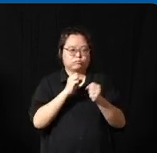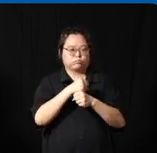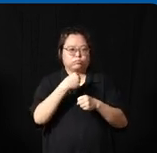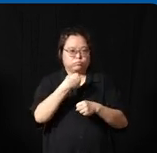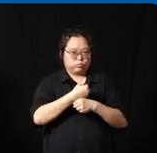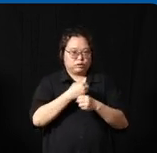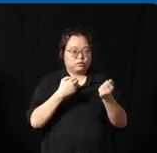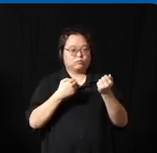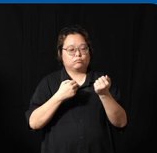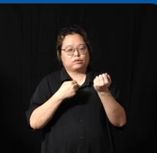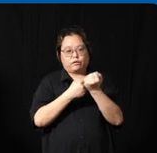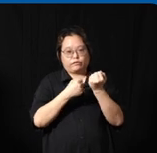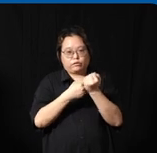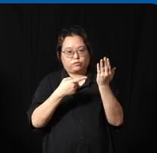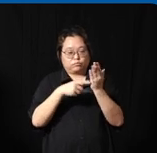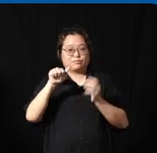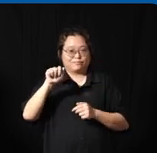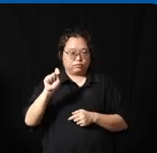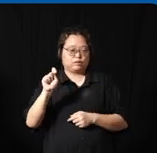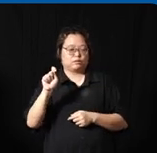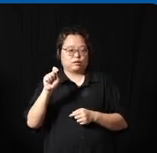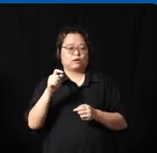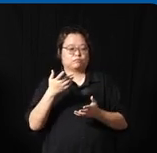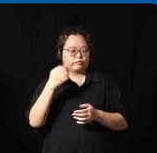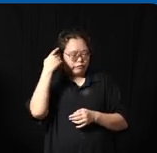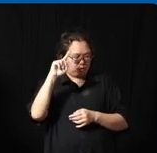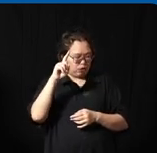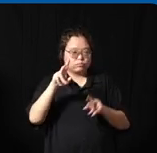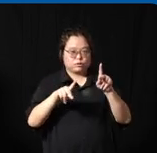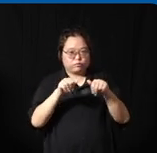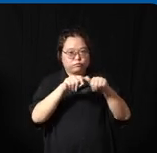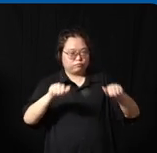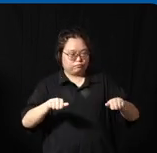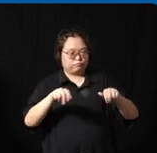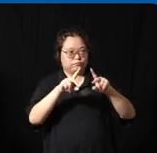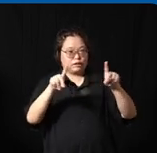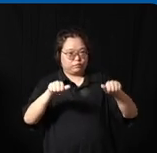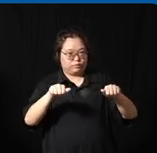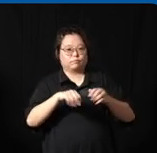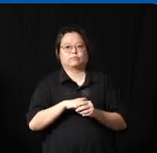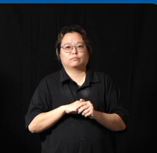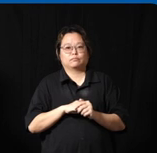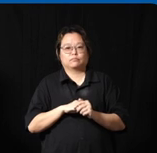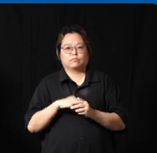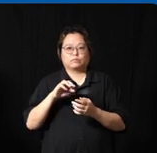to meet the needs of person dis disabilities so I think when we look at this uh problem statement